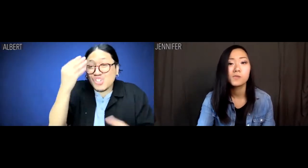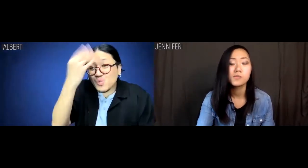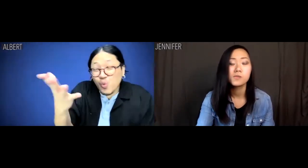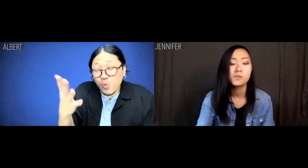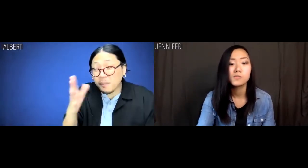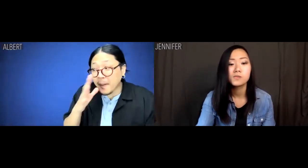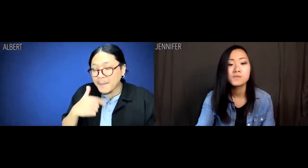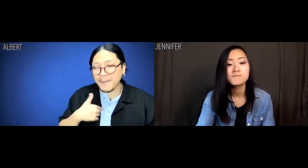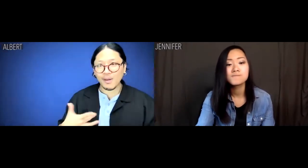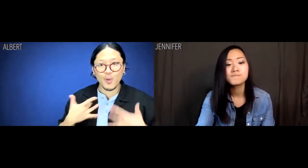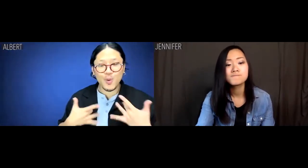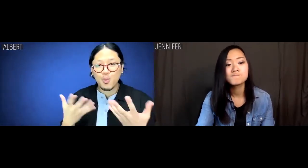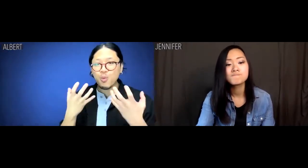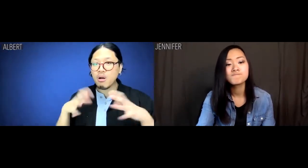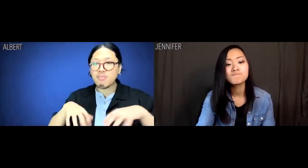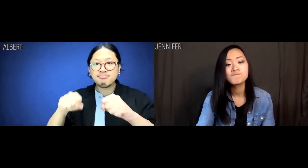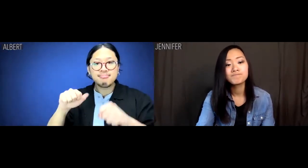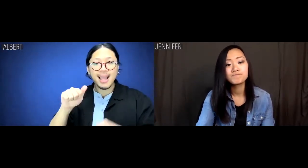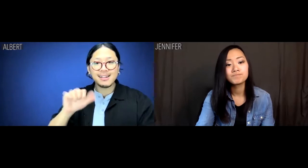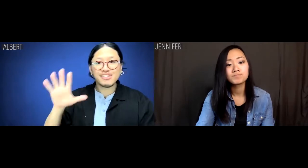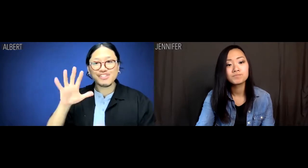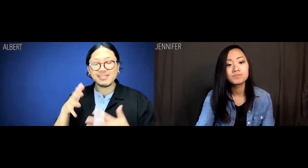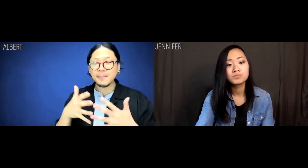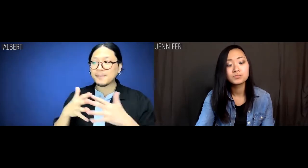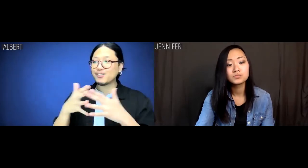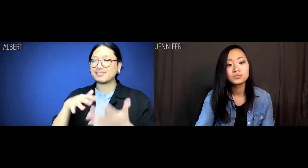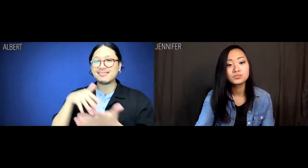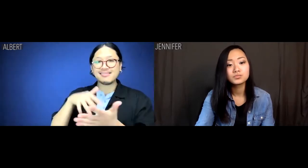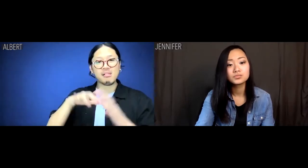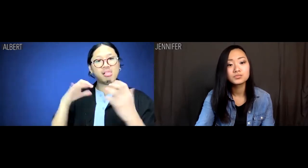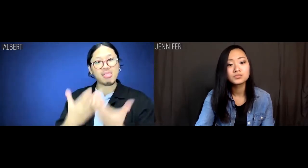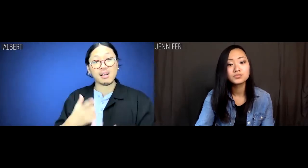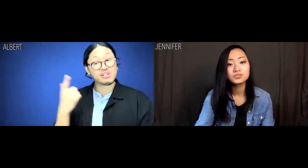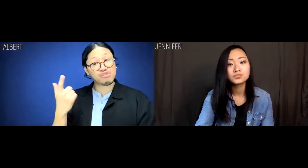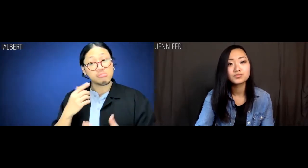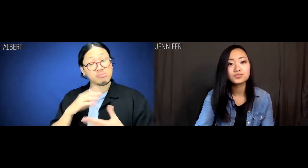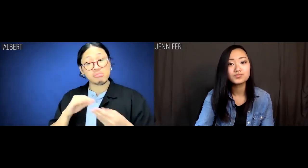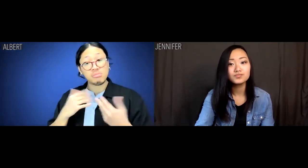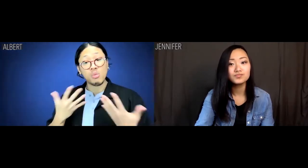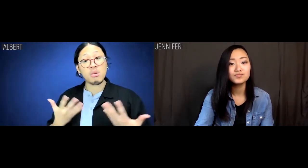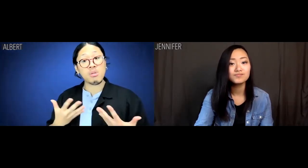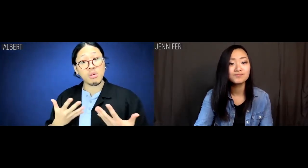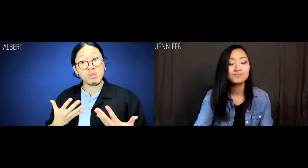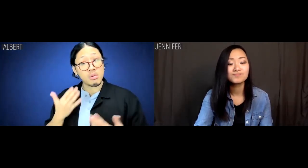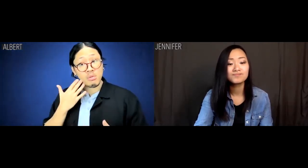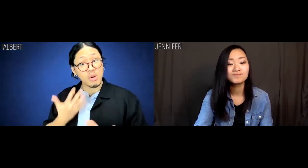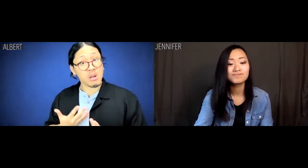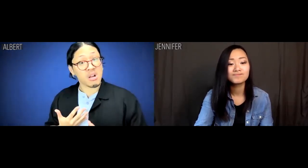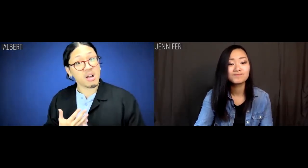I told mom I wanted to take an Asian-American Studies class.